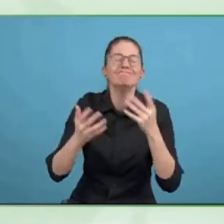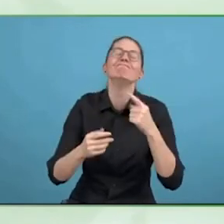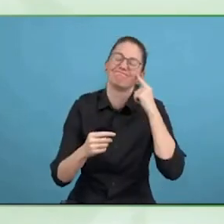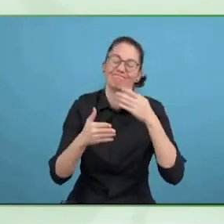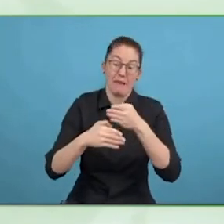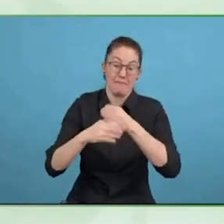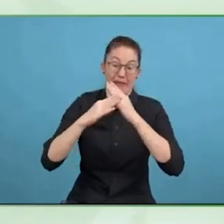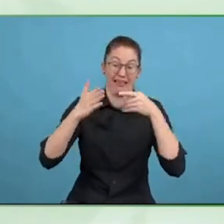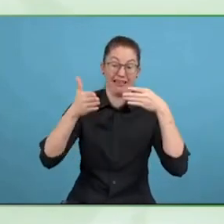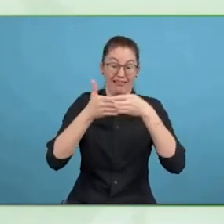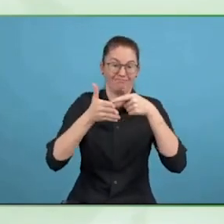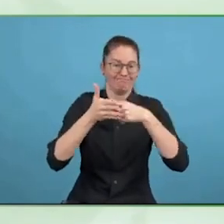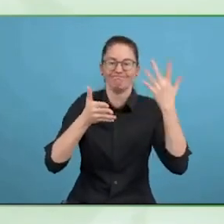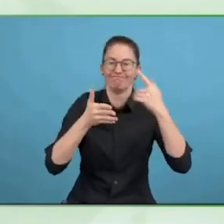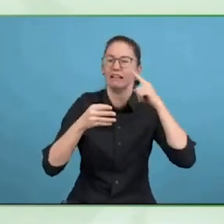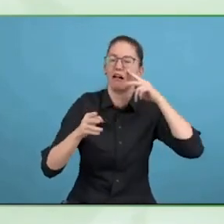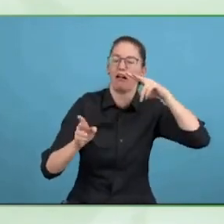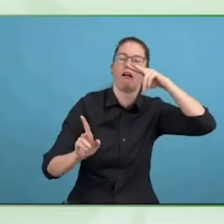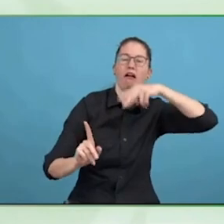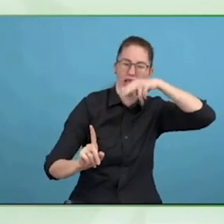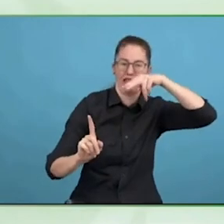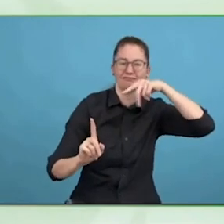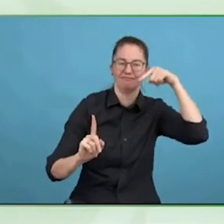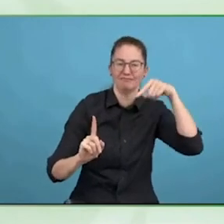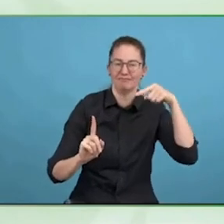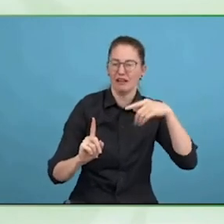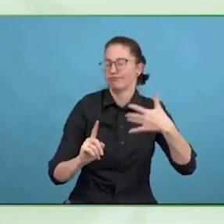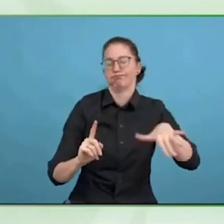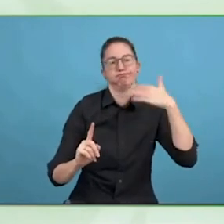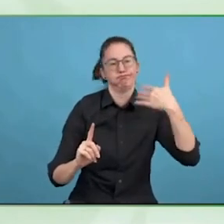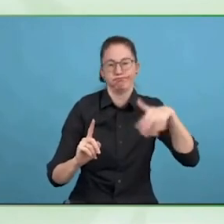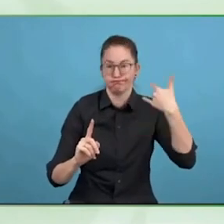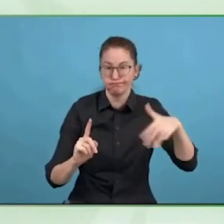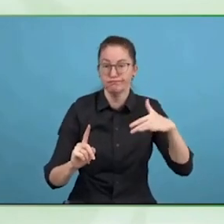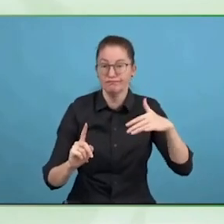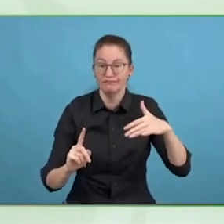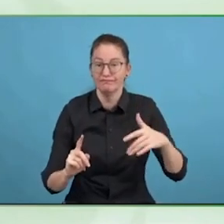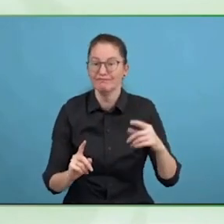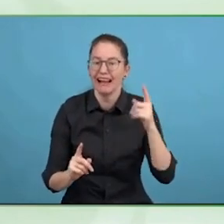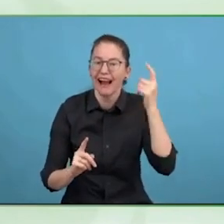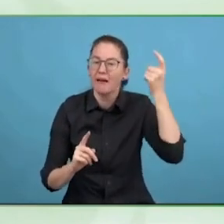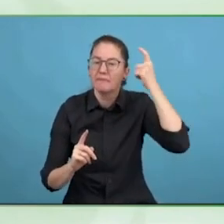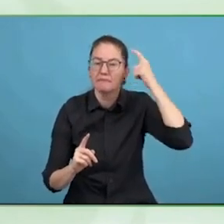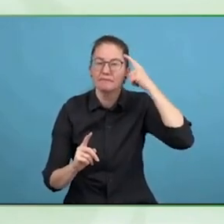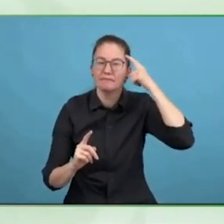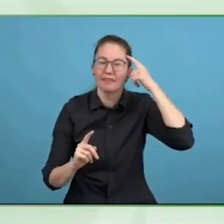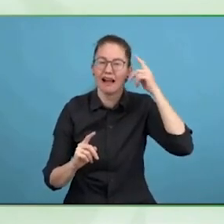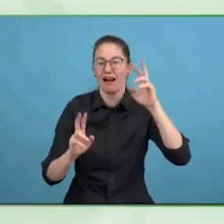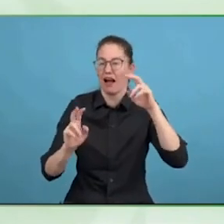Brilliant as always, thank you so much. This concludes our session on assistive technology.